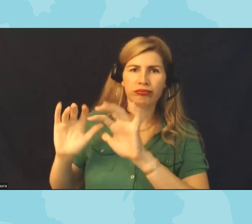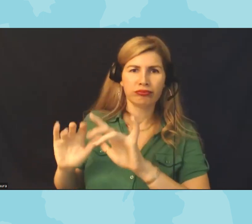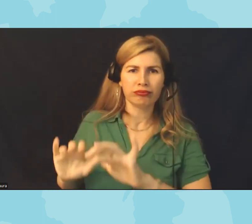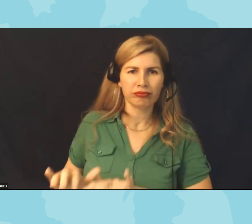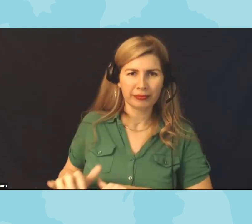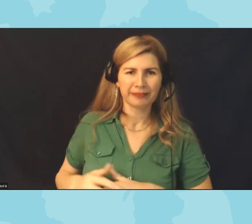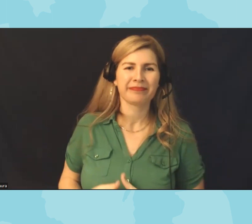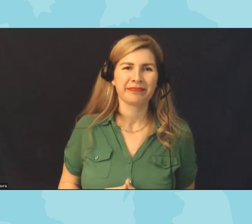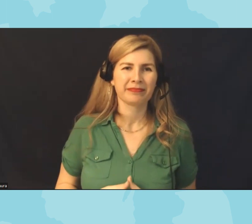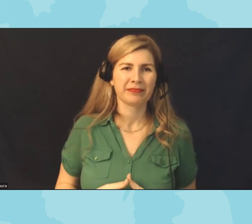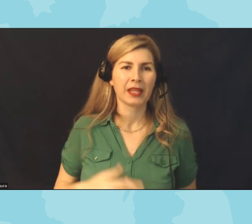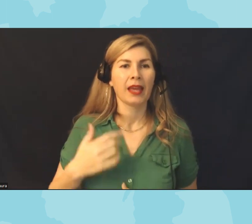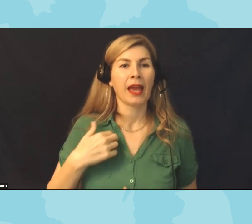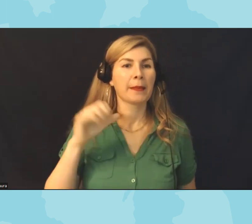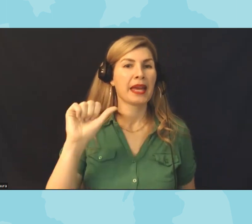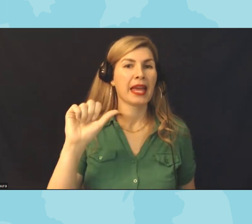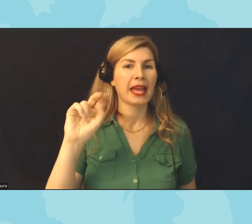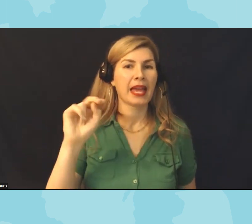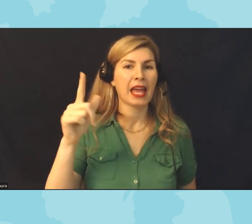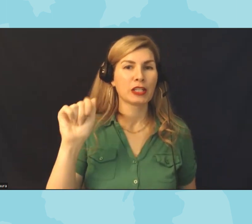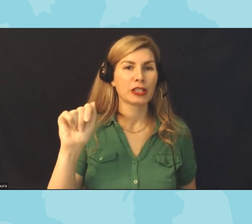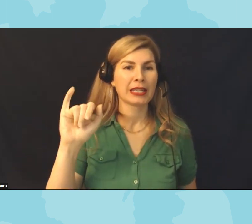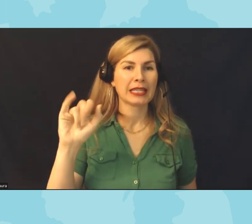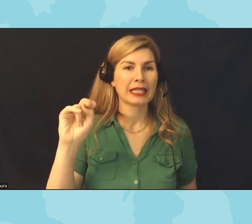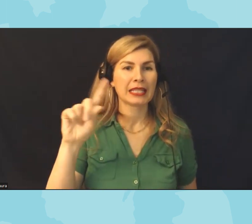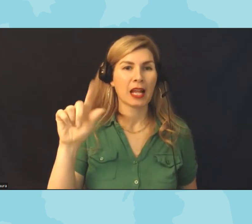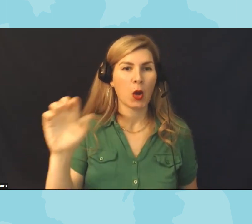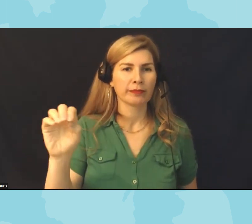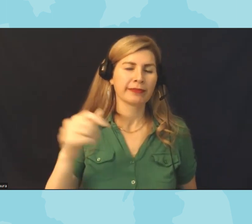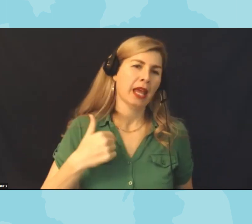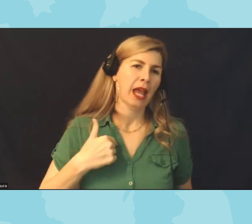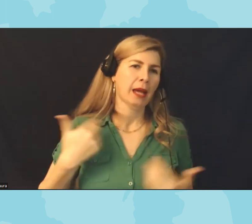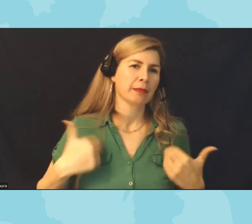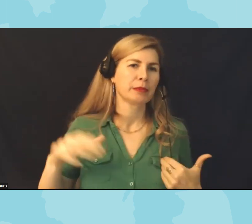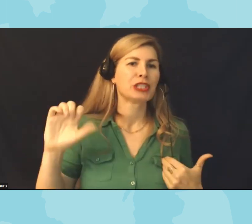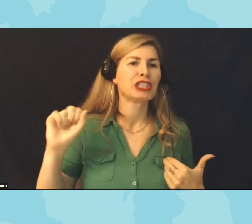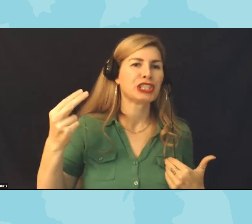so my name is Angela Inzano my pronouns are she her I'm a general civil liberties policy and